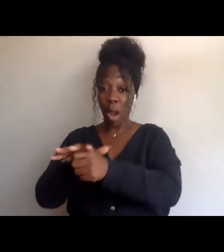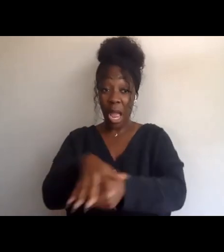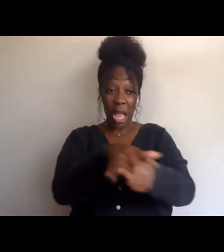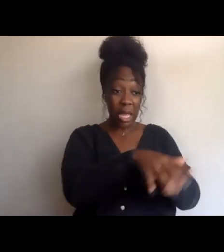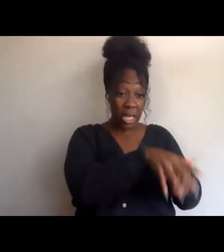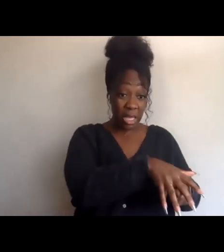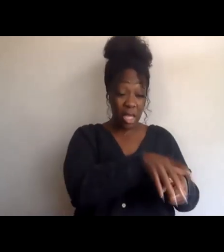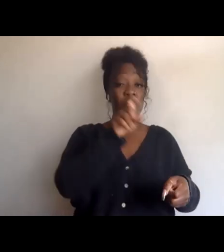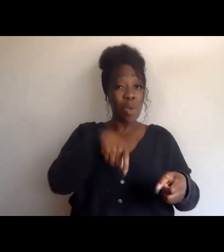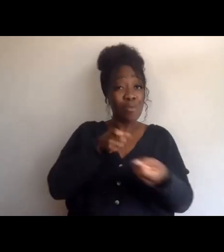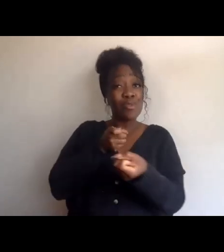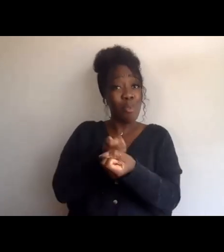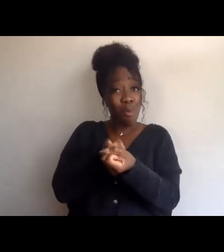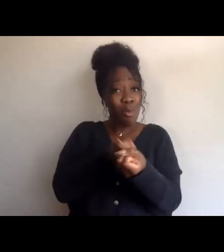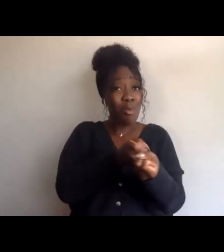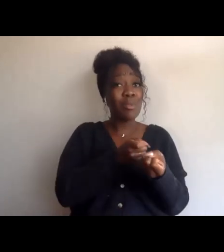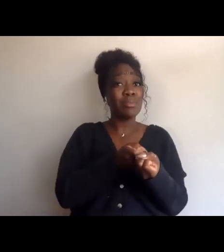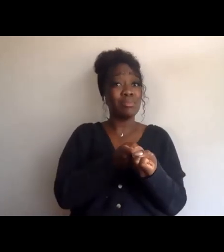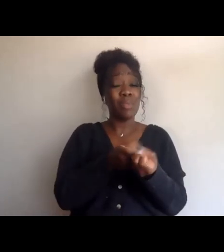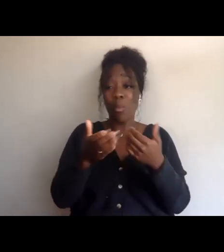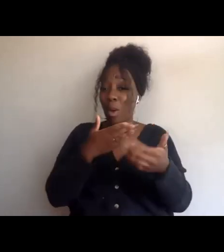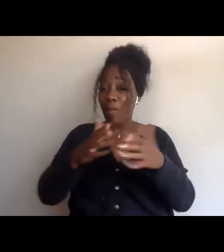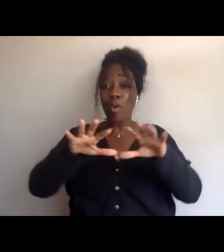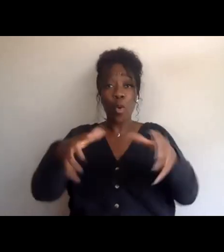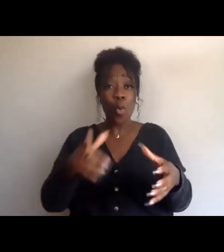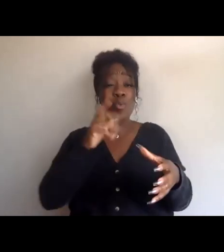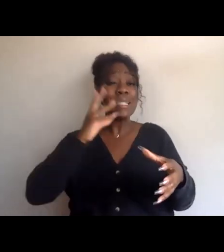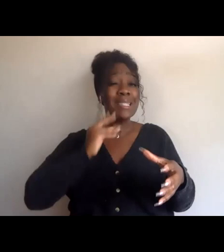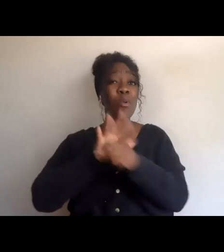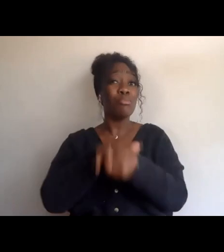in support of whoever is being oppressed liberation, right?